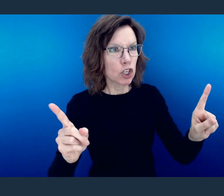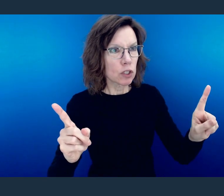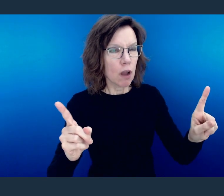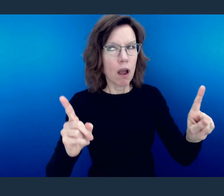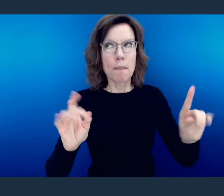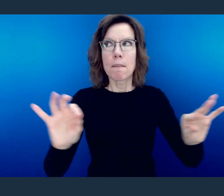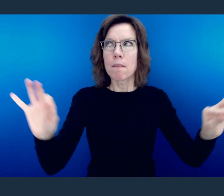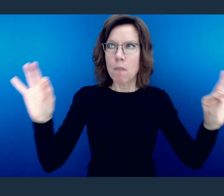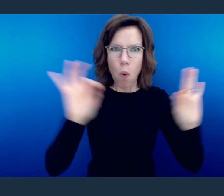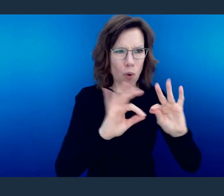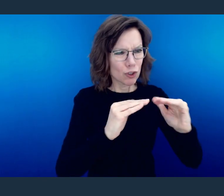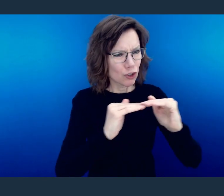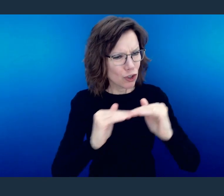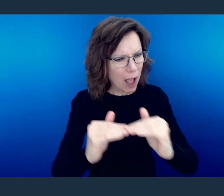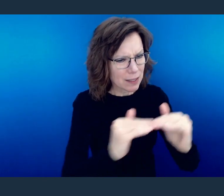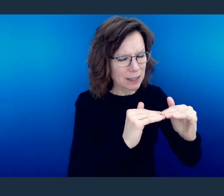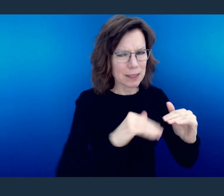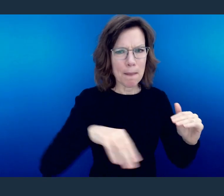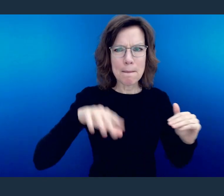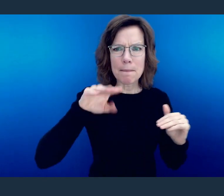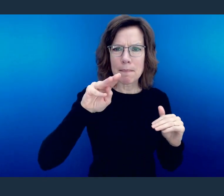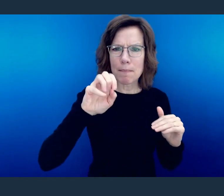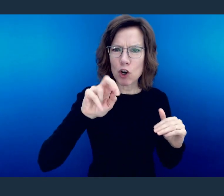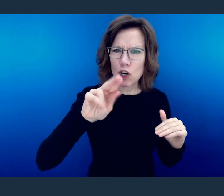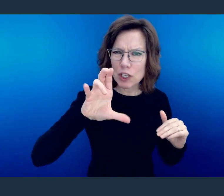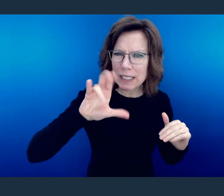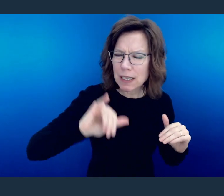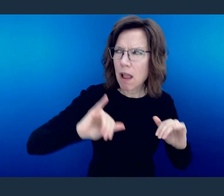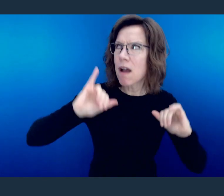You see that justice and mercy are important.